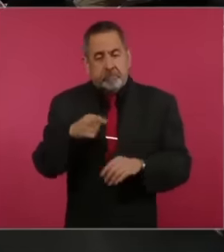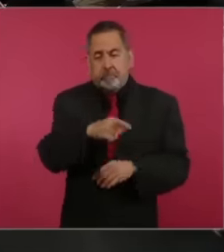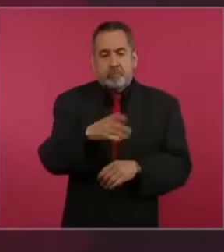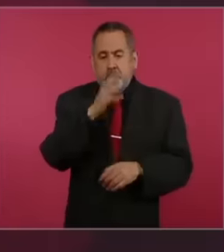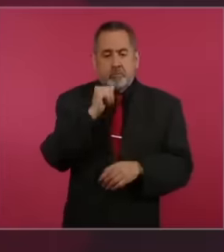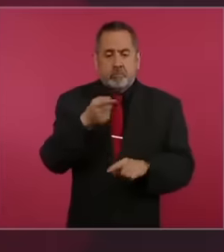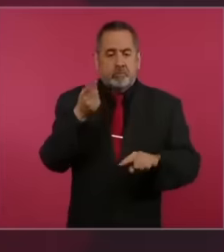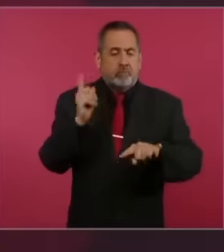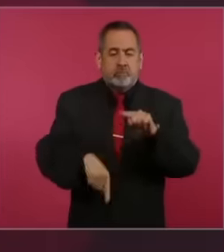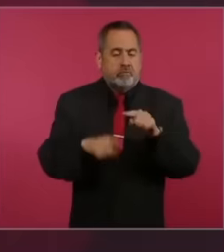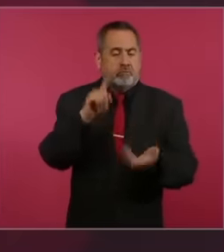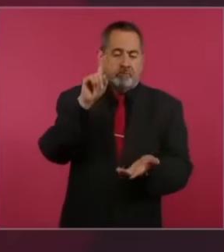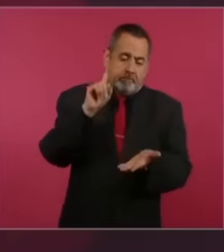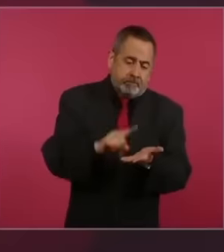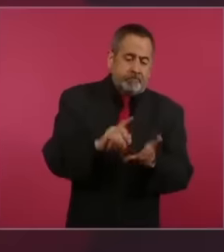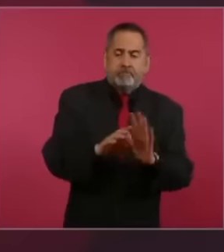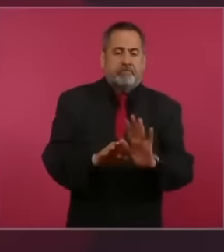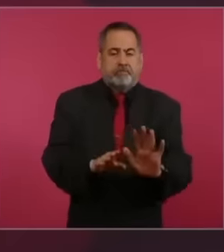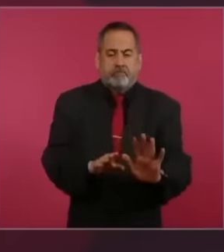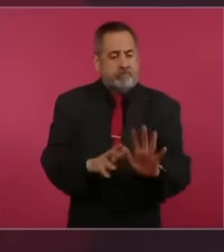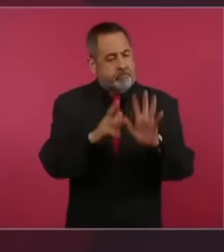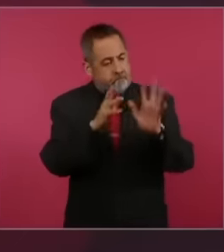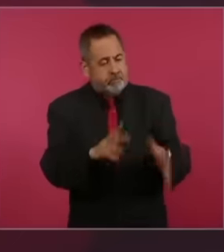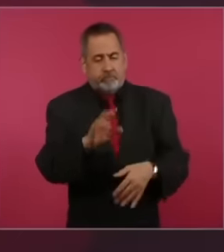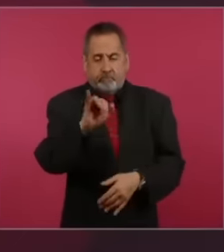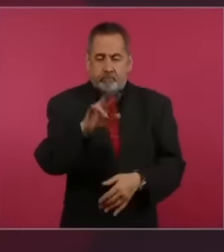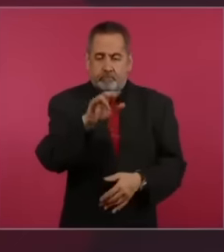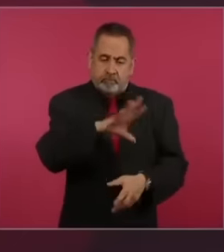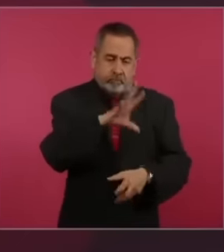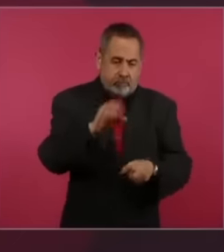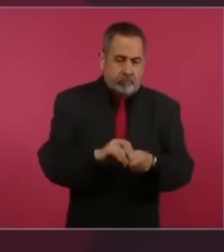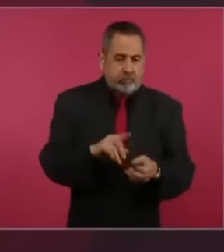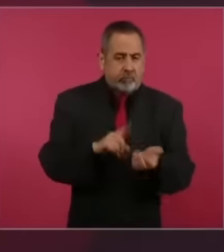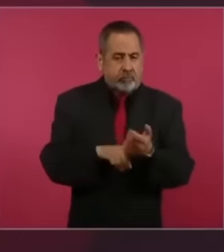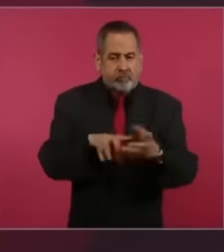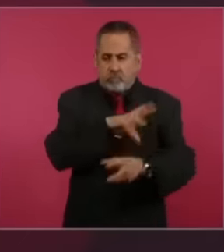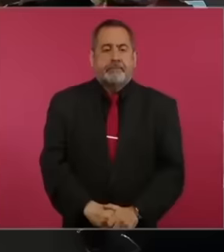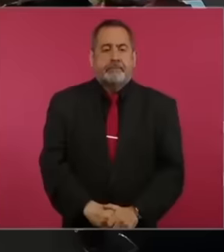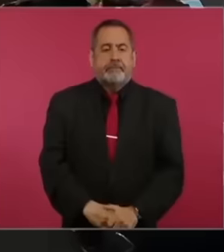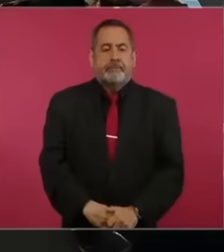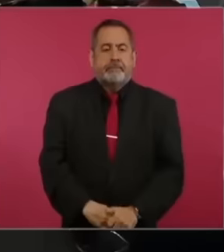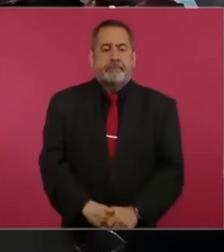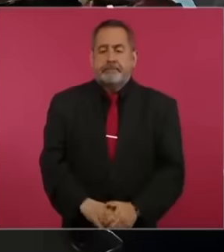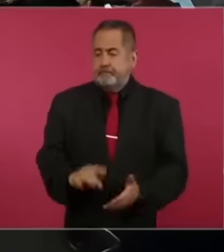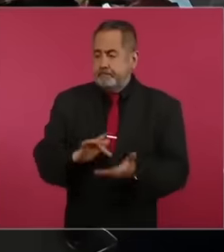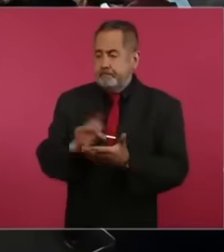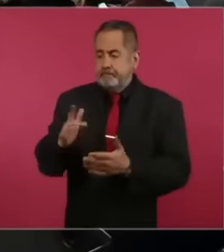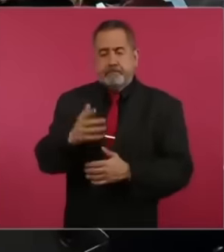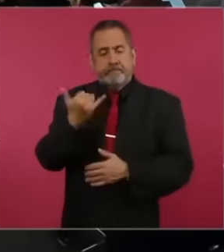be decreases but in this case it was raised in terms of the law thank you thank you and regarding